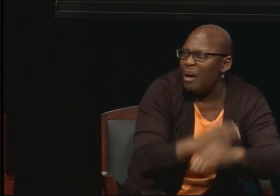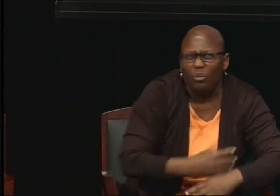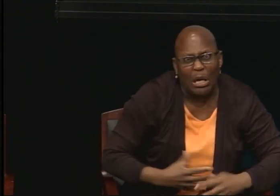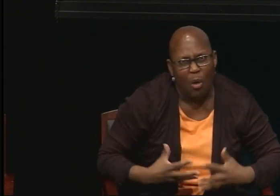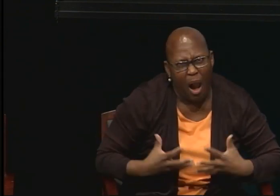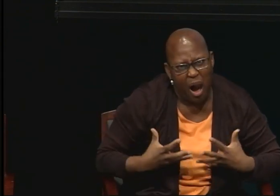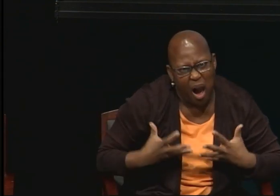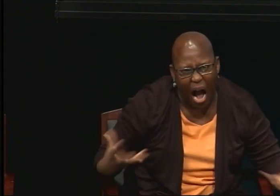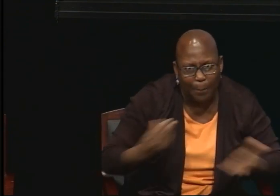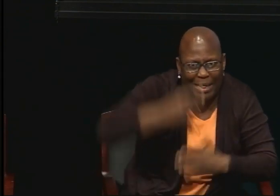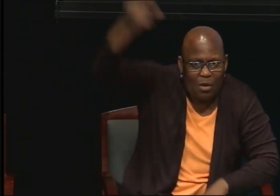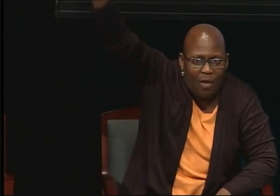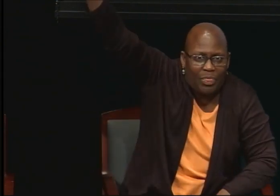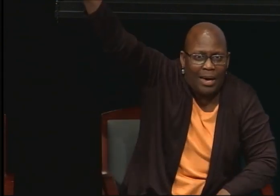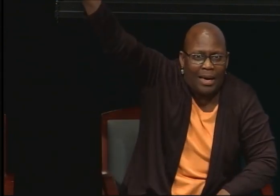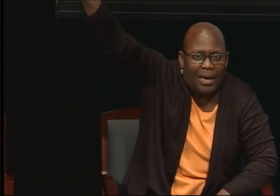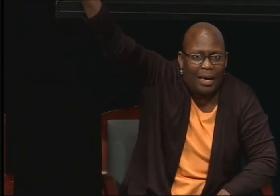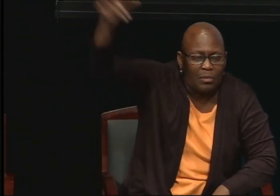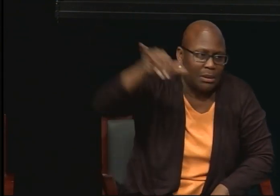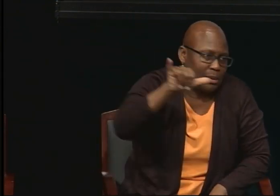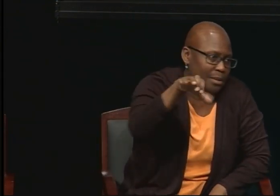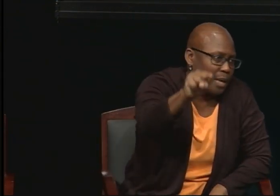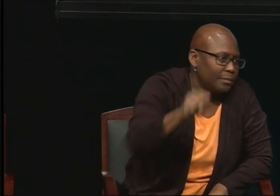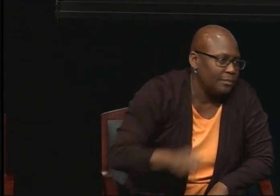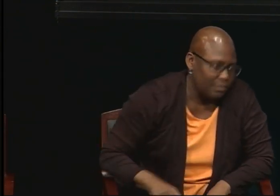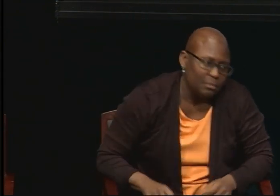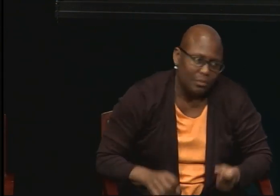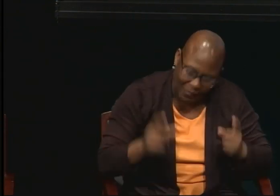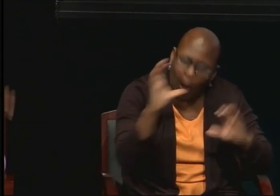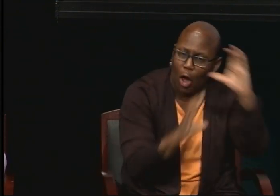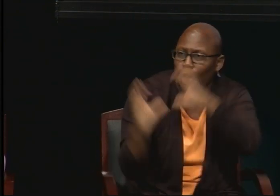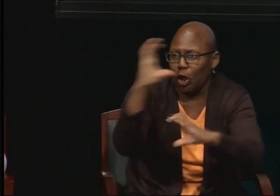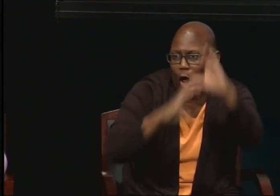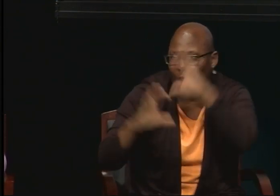I would like to add to what Dr. Simms said.